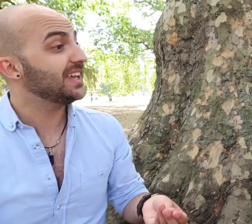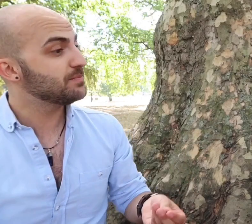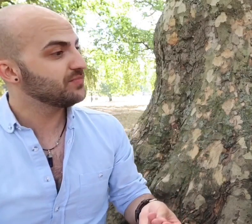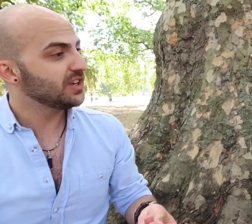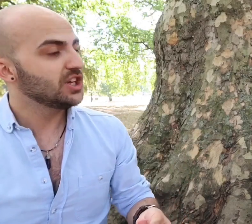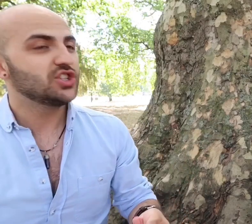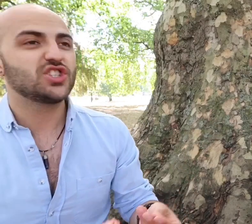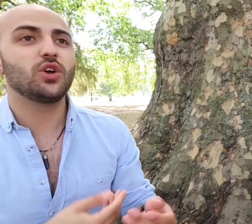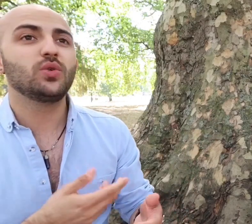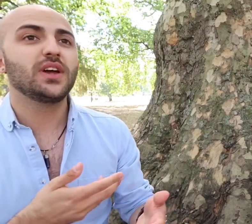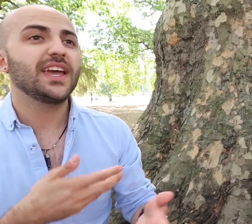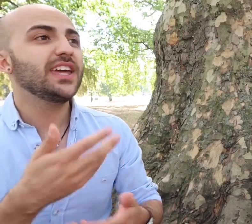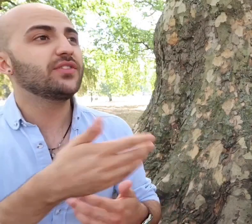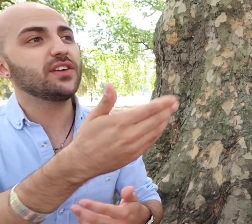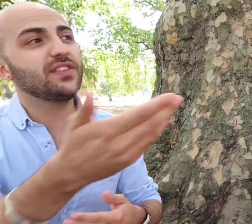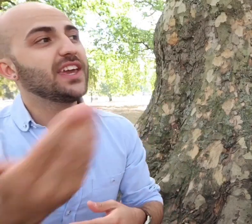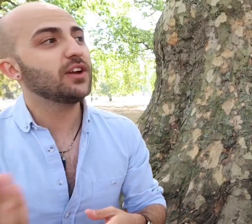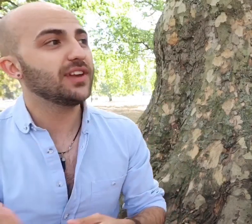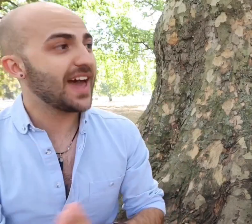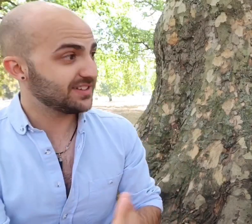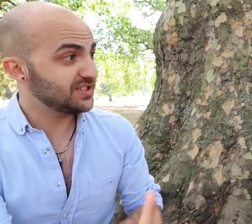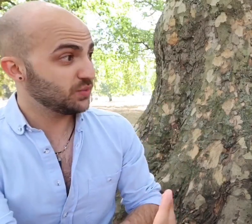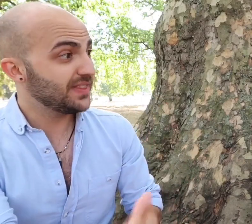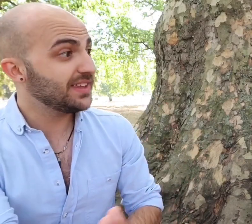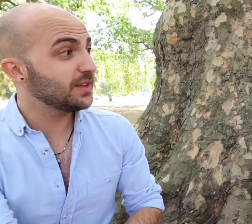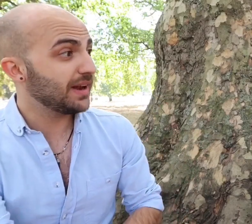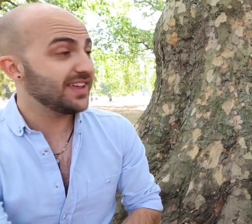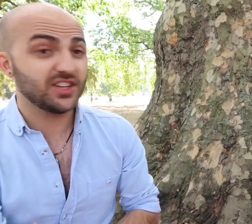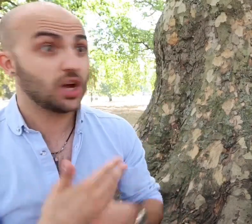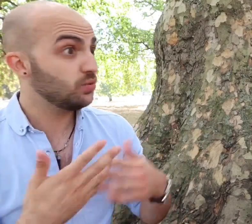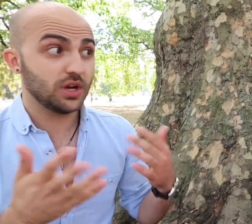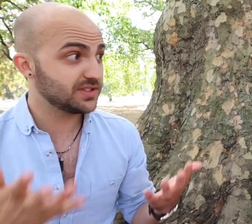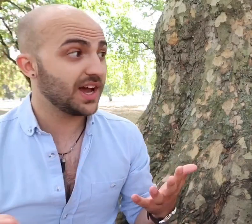so even if the hearing actors within the play that don't know sign